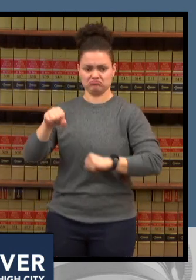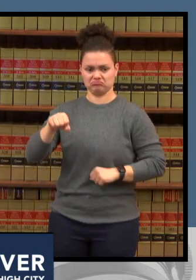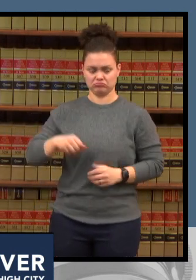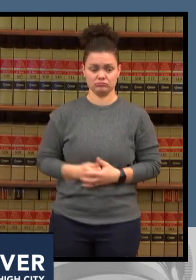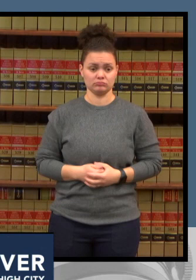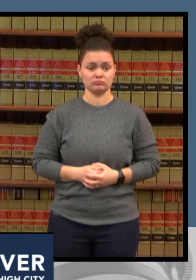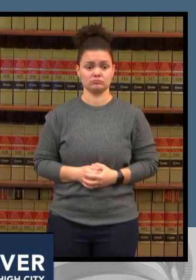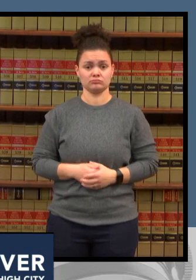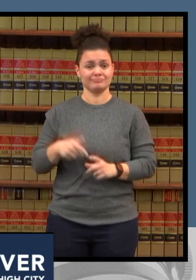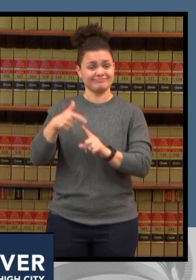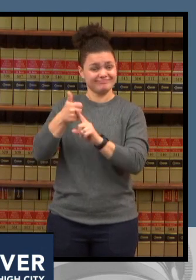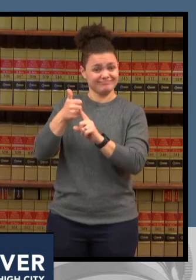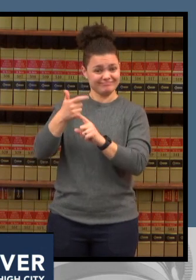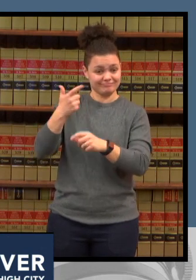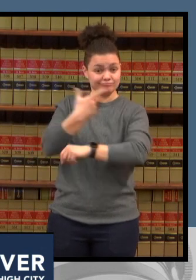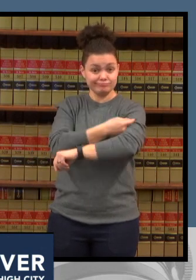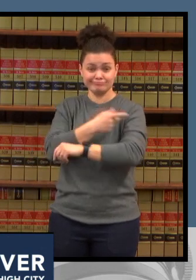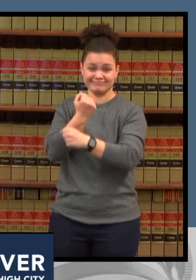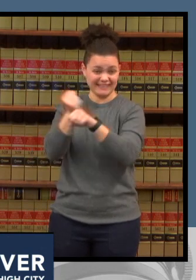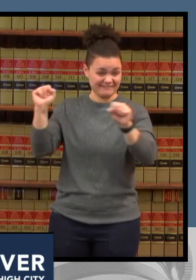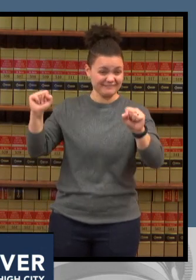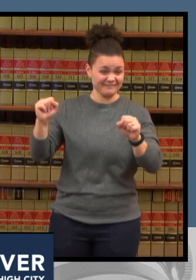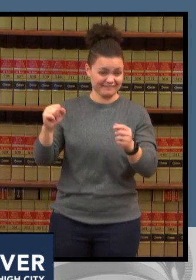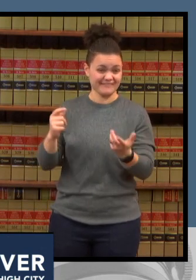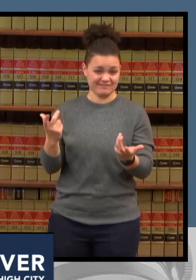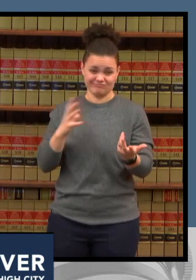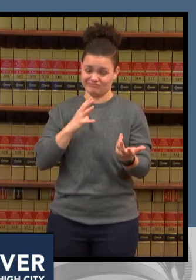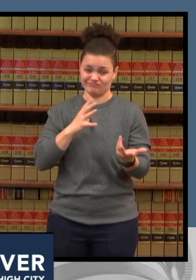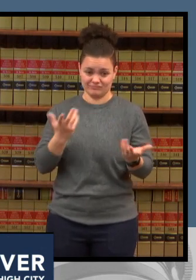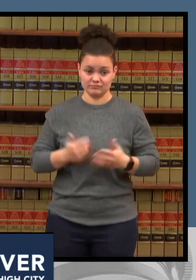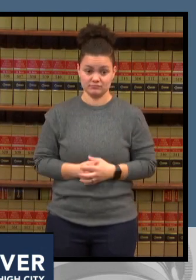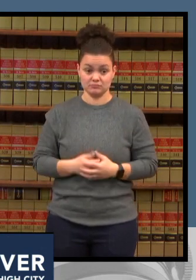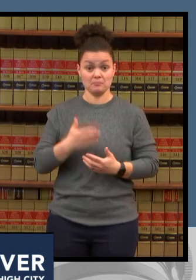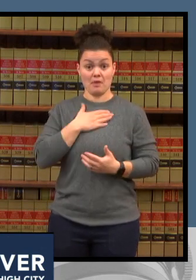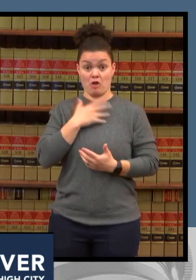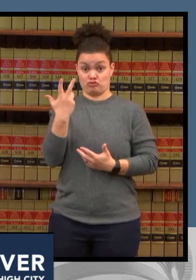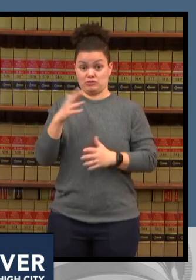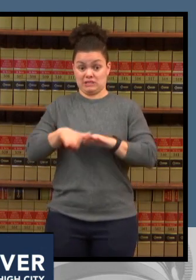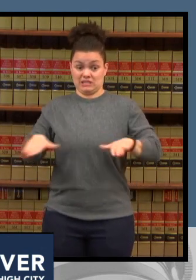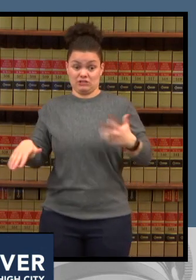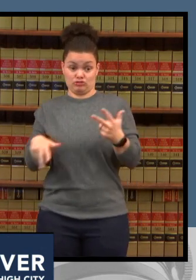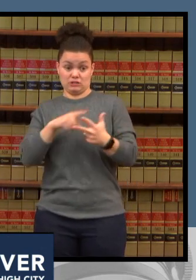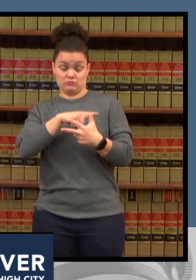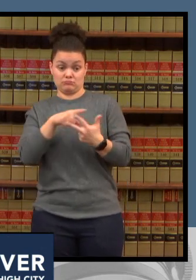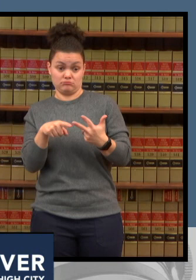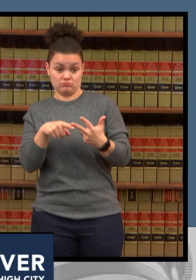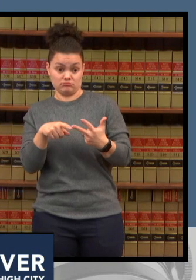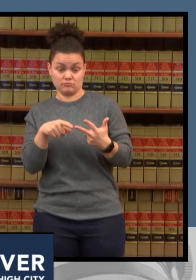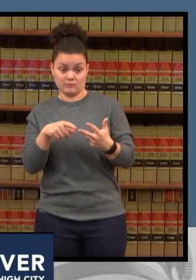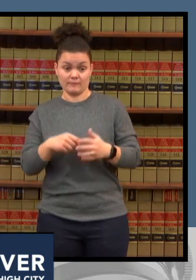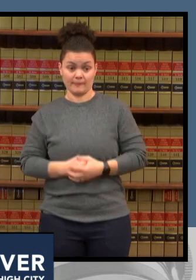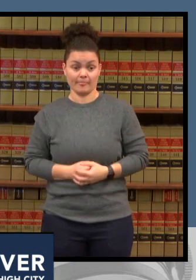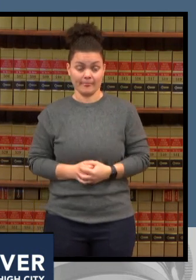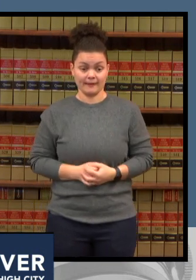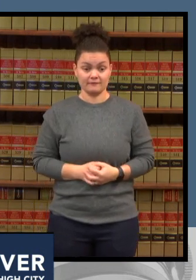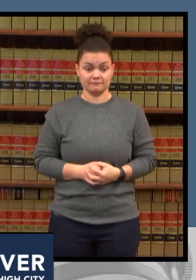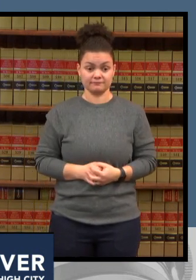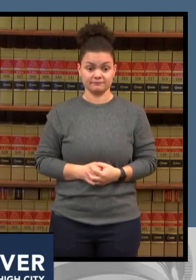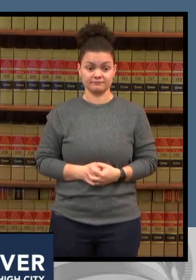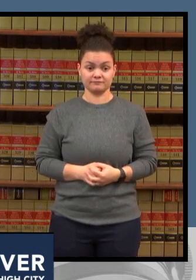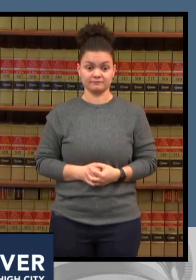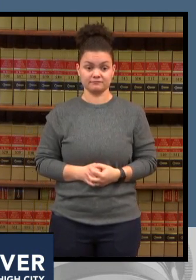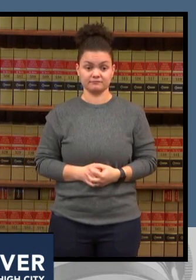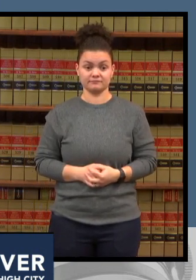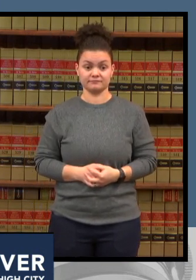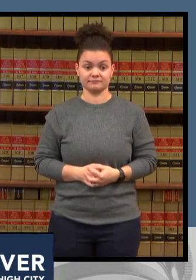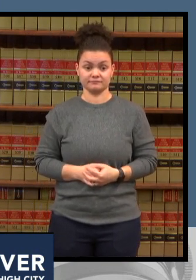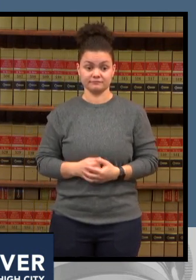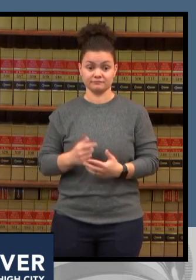so all of my three kids were vaccinated as soon as the the the vaccine was eligible for them